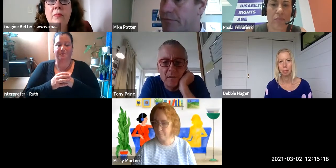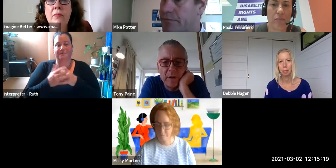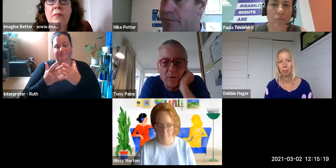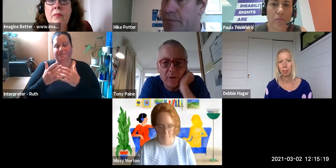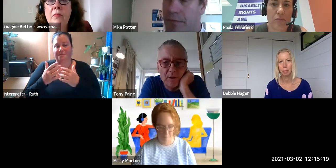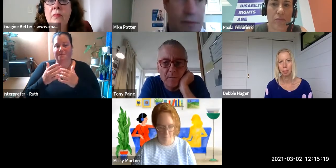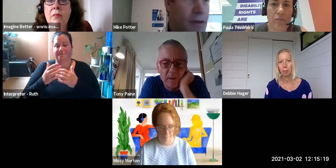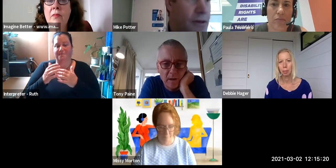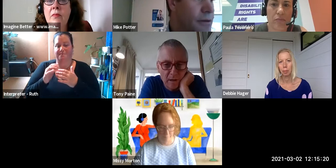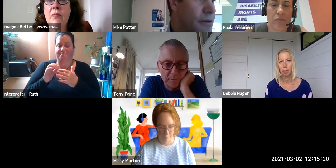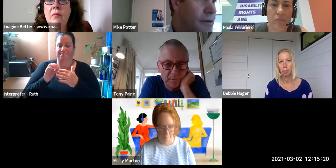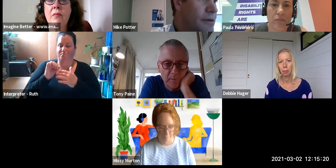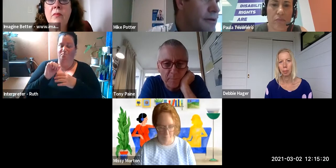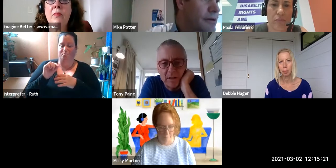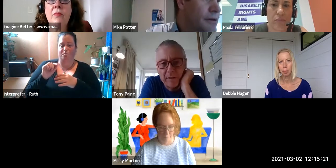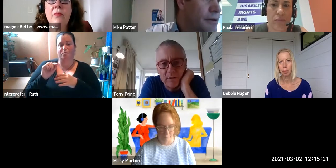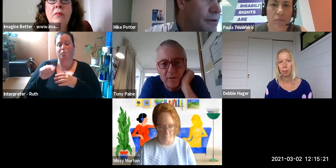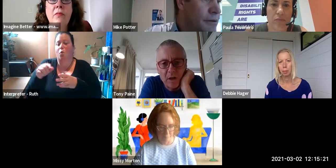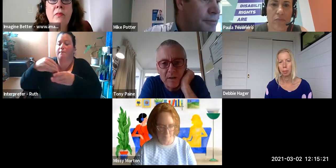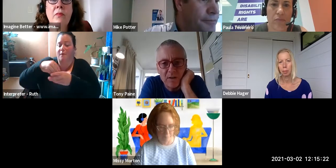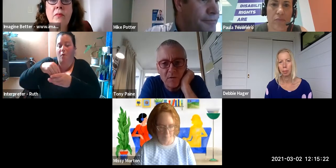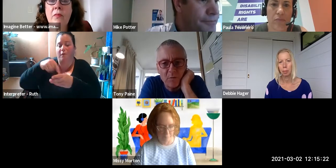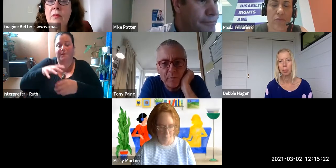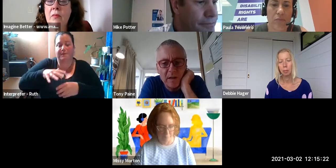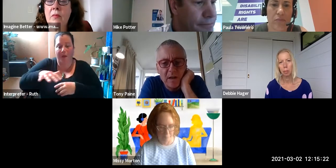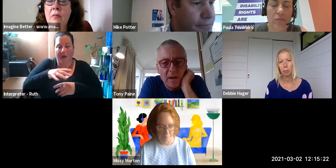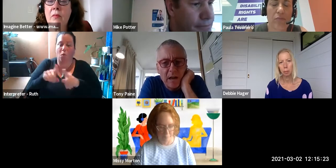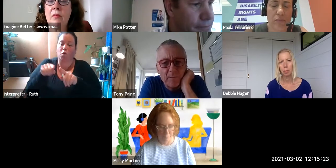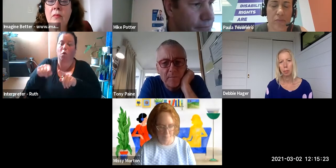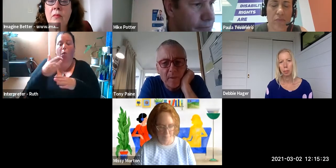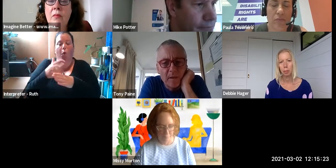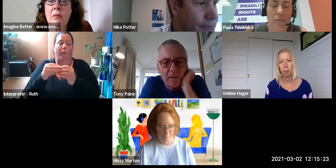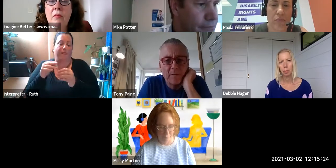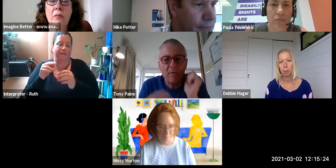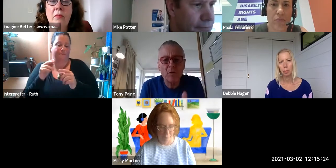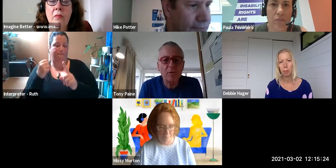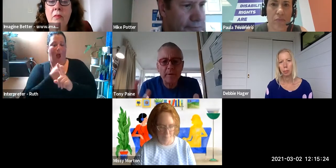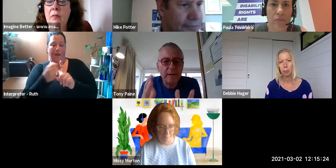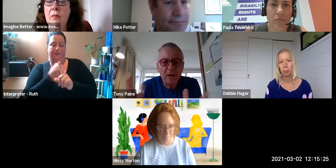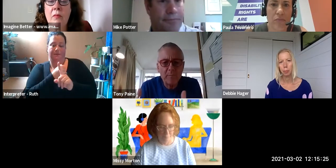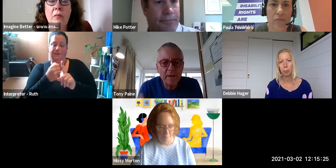been worked in a particular around the areas of violence and so forth. But the role of being an ally,